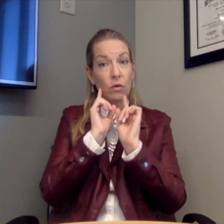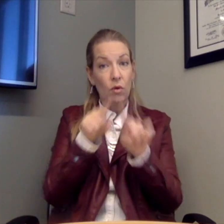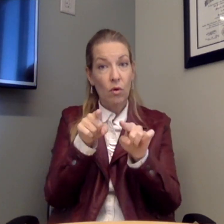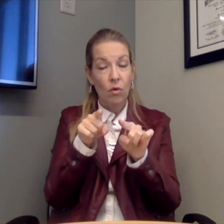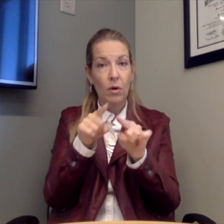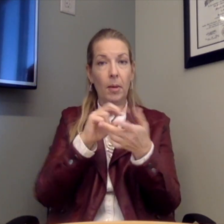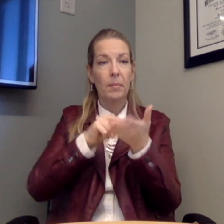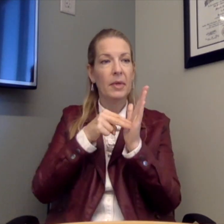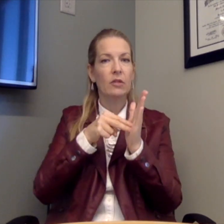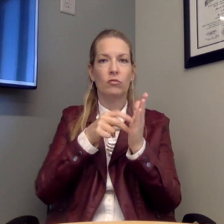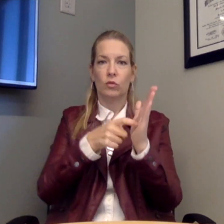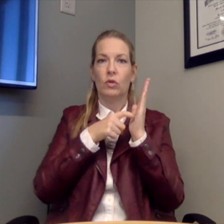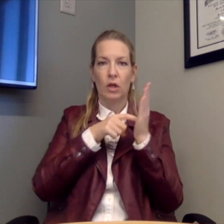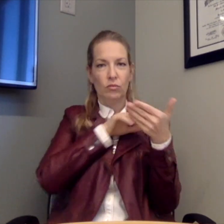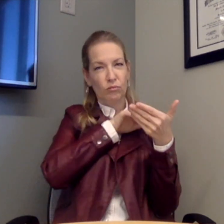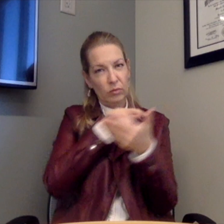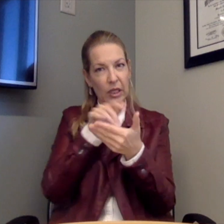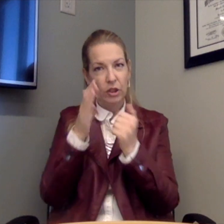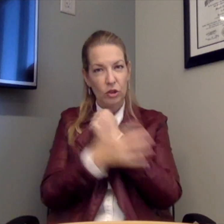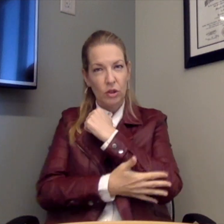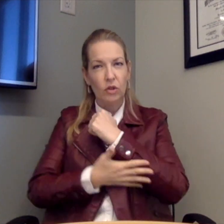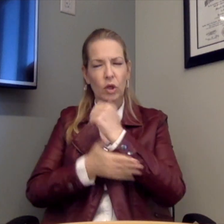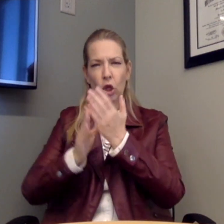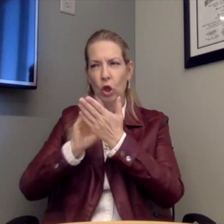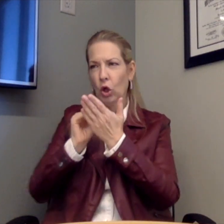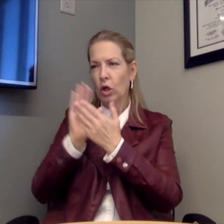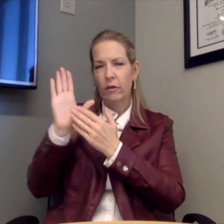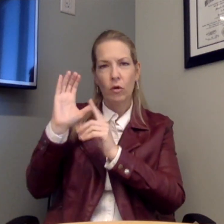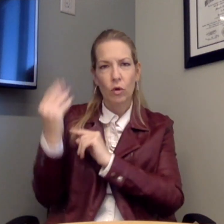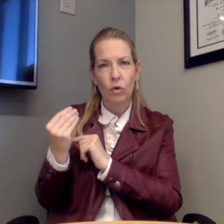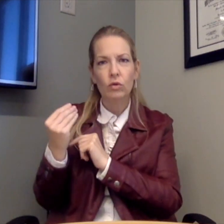earn the right to go. Meaning, they're required to study the country, learn